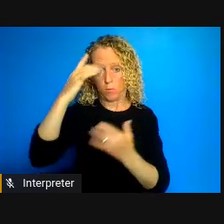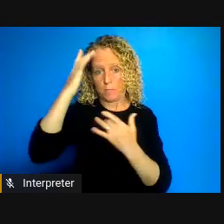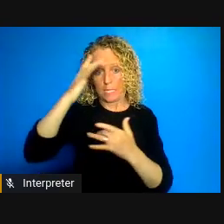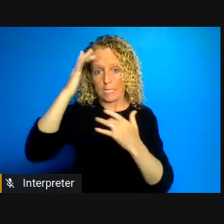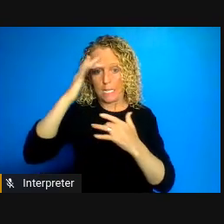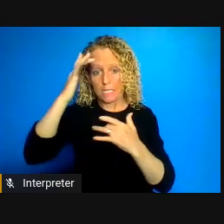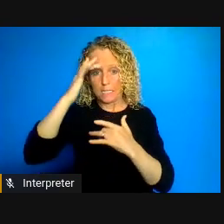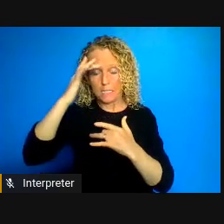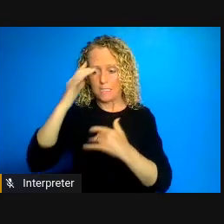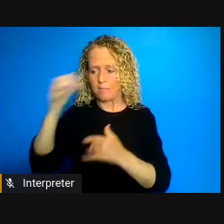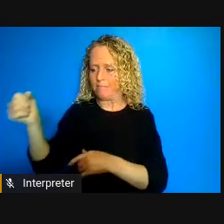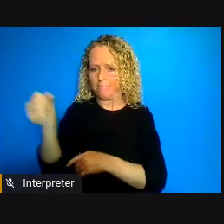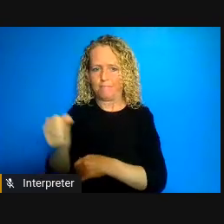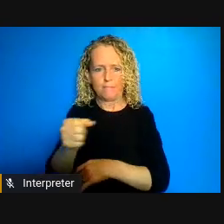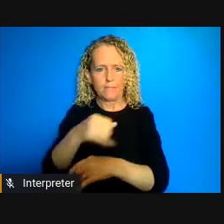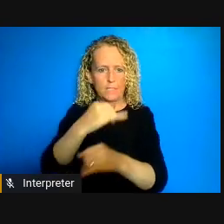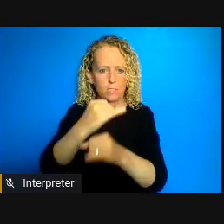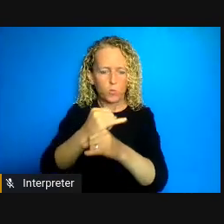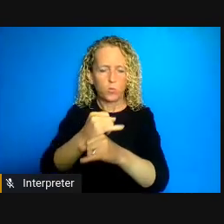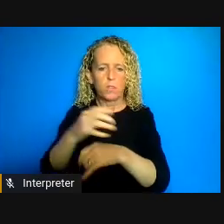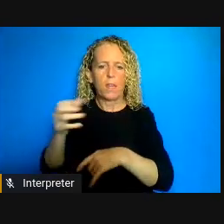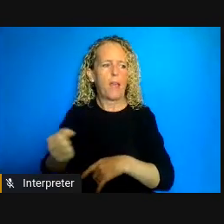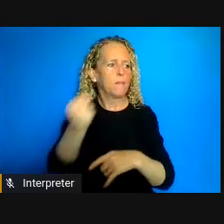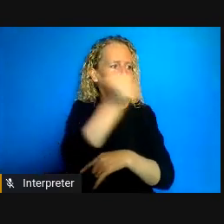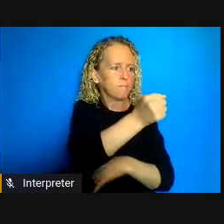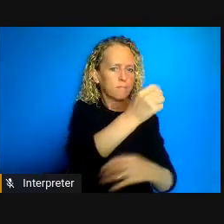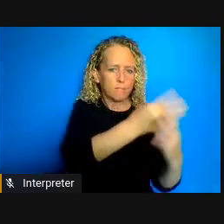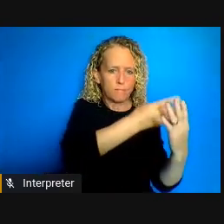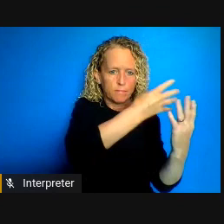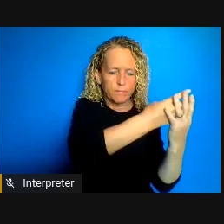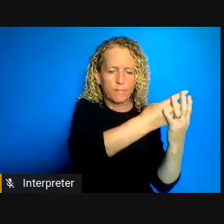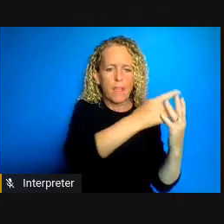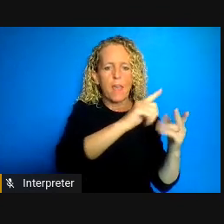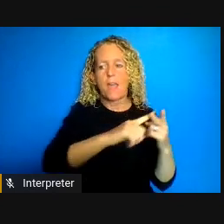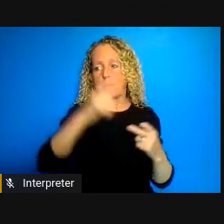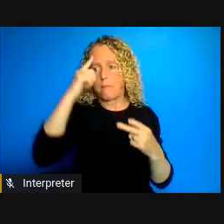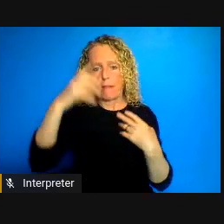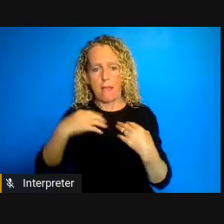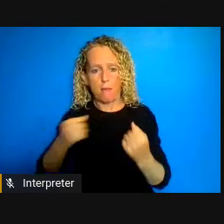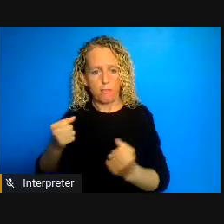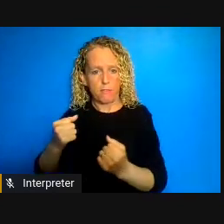civil and forensic mental health detention spaces as well as prisons for